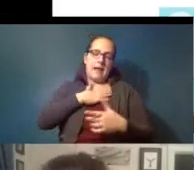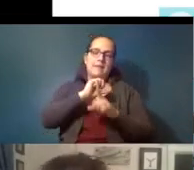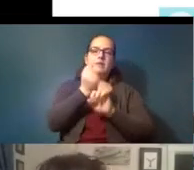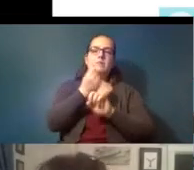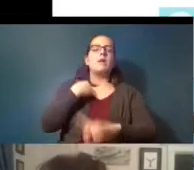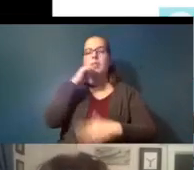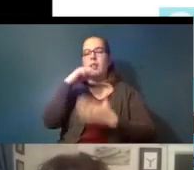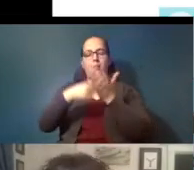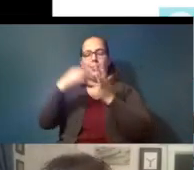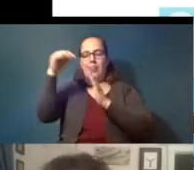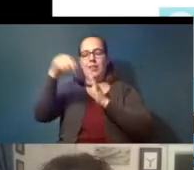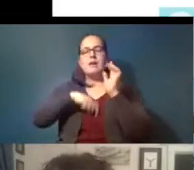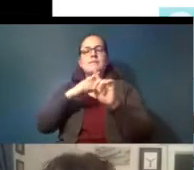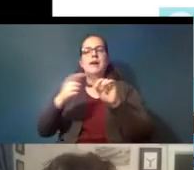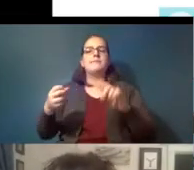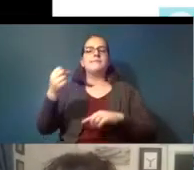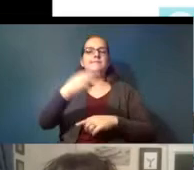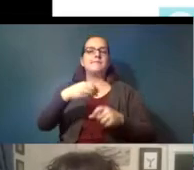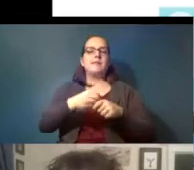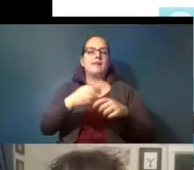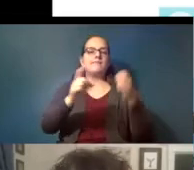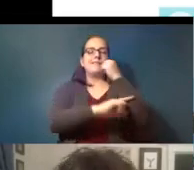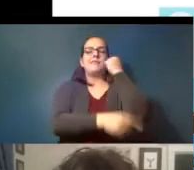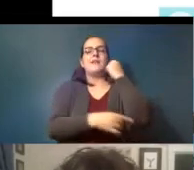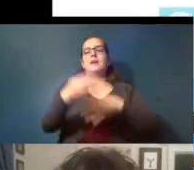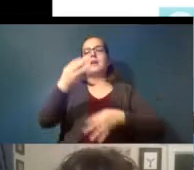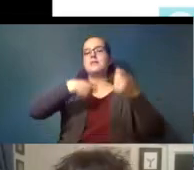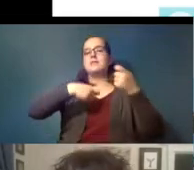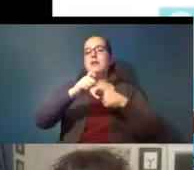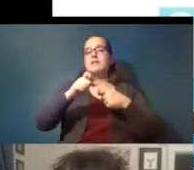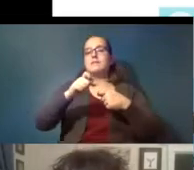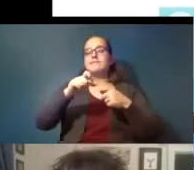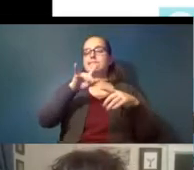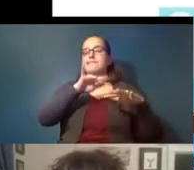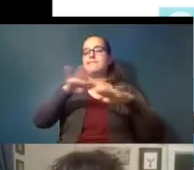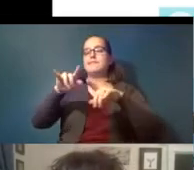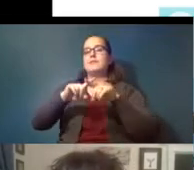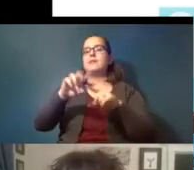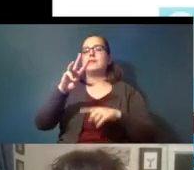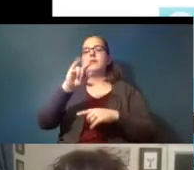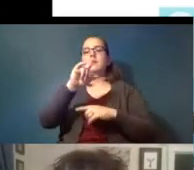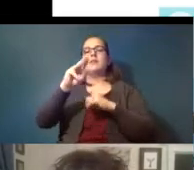you toss it in the bin instead of it washing out to um to the willamette or wherever you are